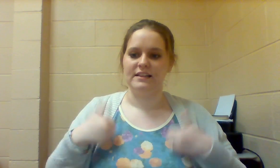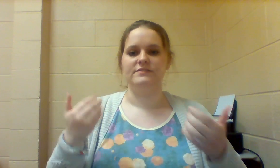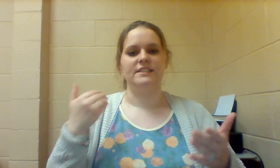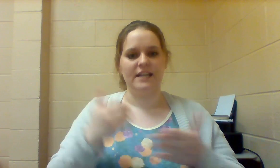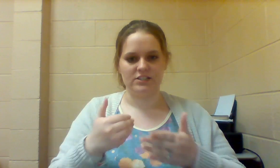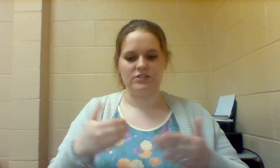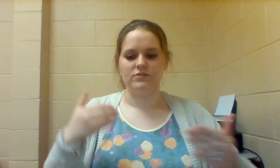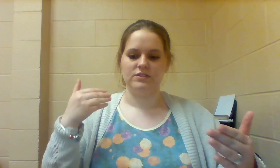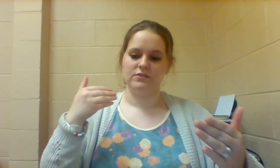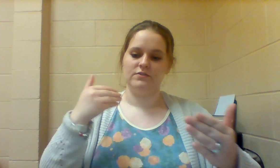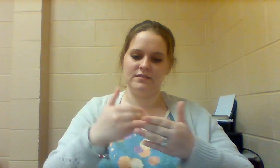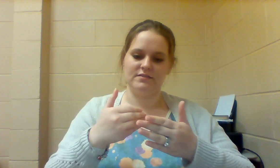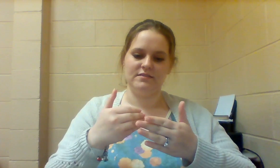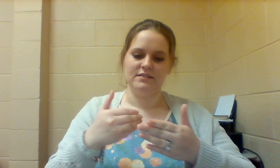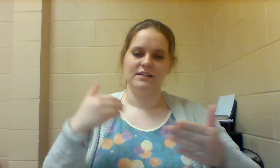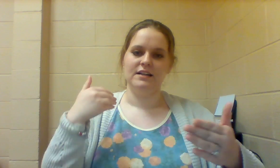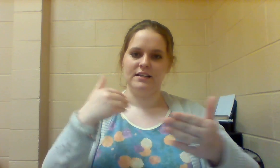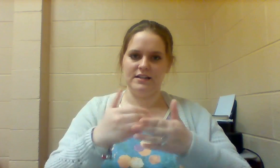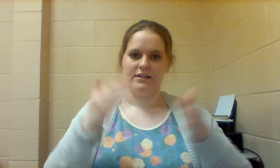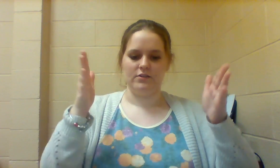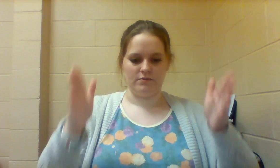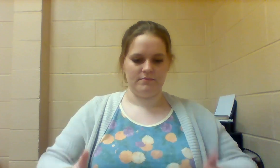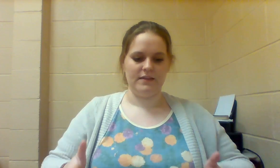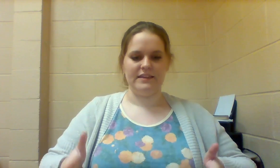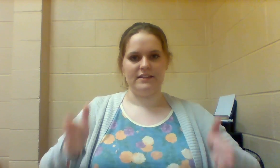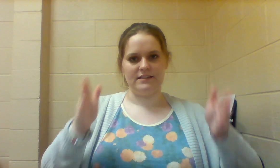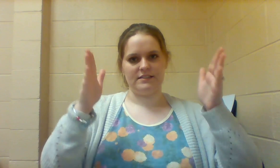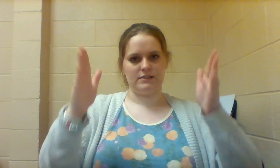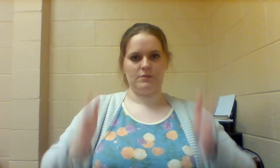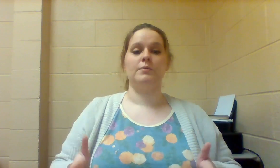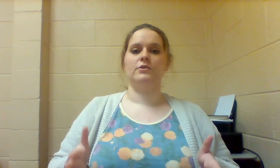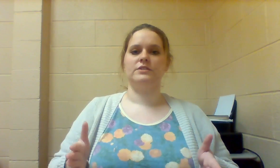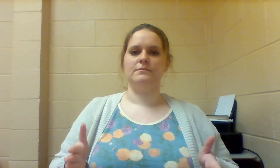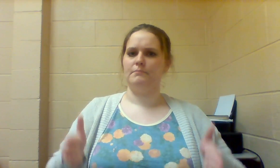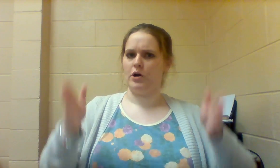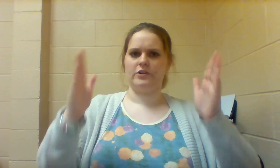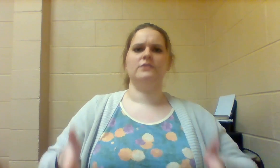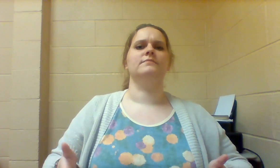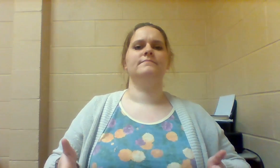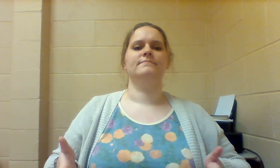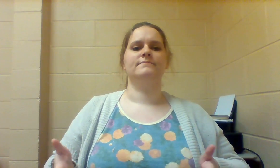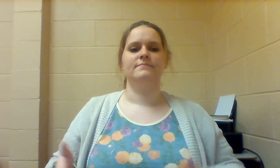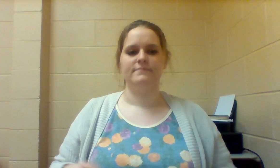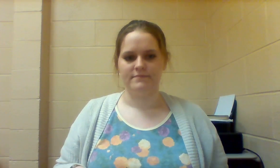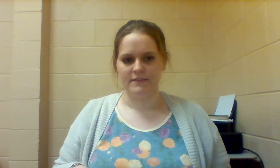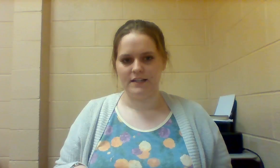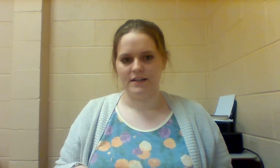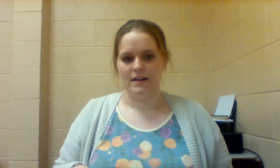lives next to you so NEAR and then this is the PERSON-MARKER